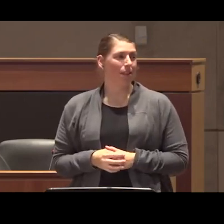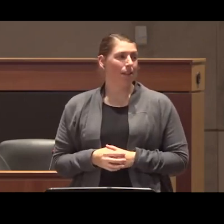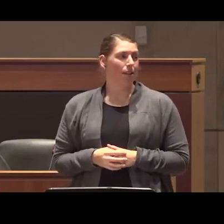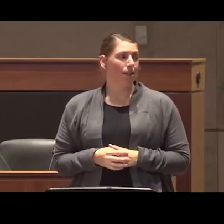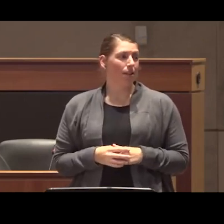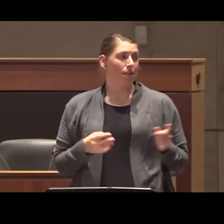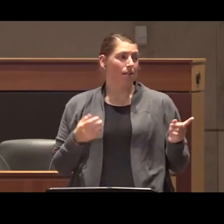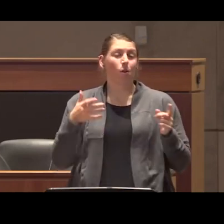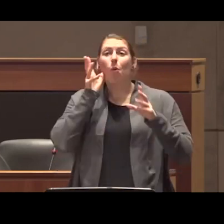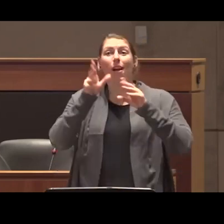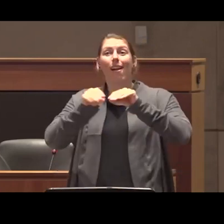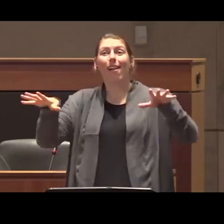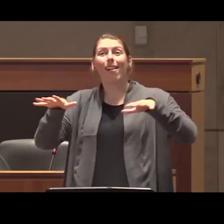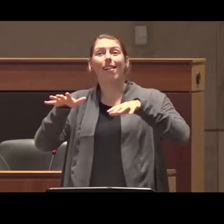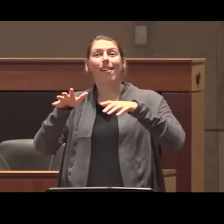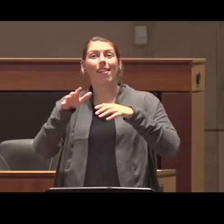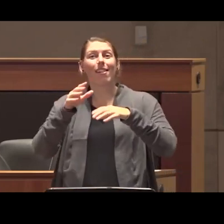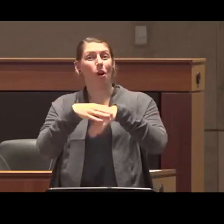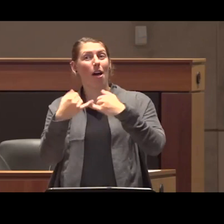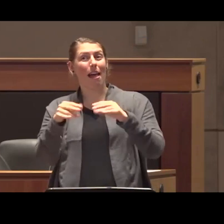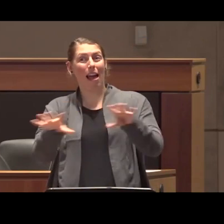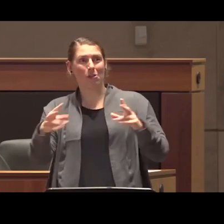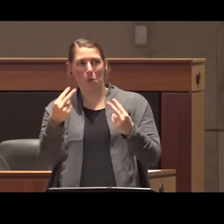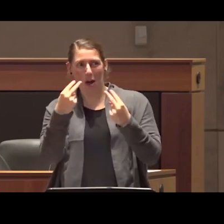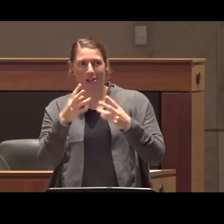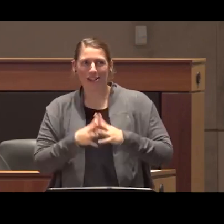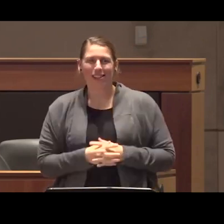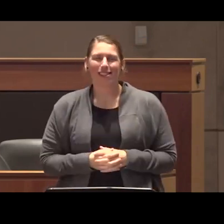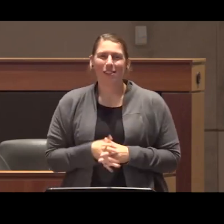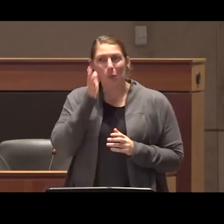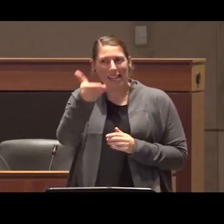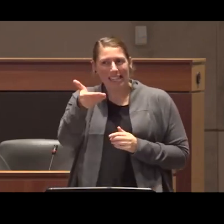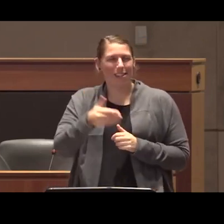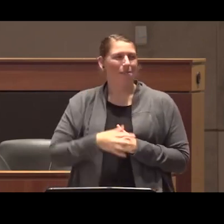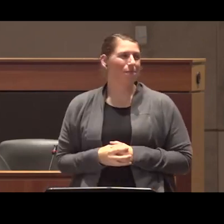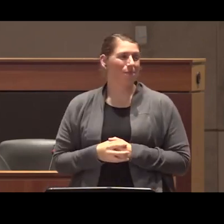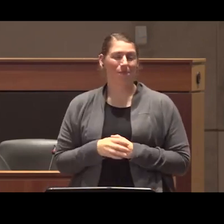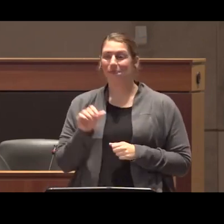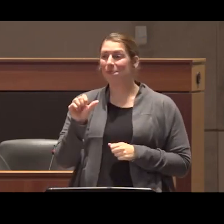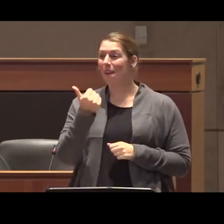platforms coming we have things to be released soon so yeah uh so another question is what is